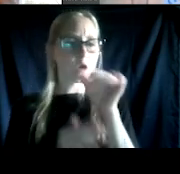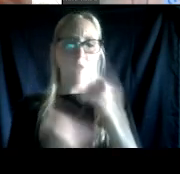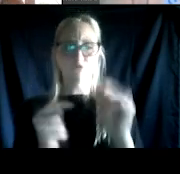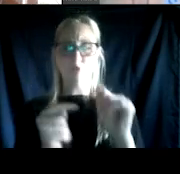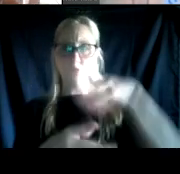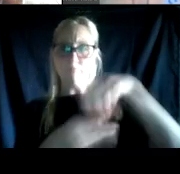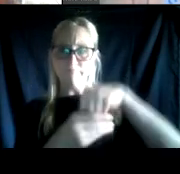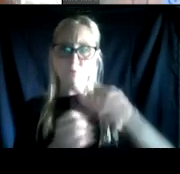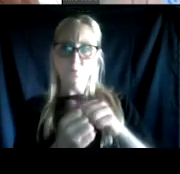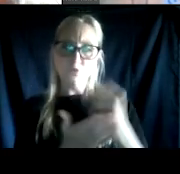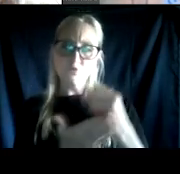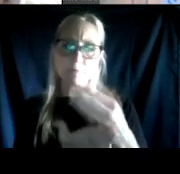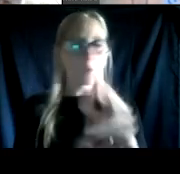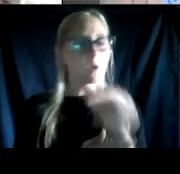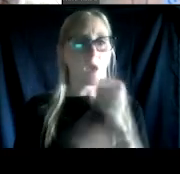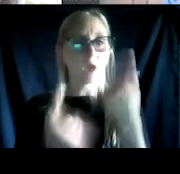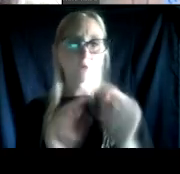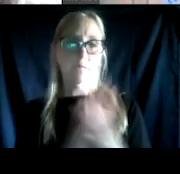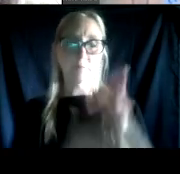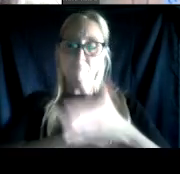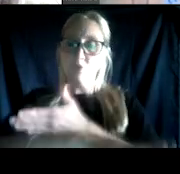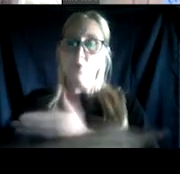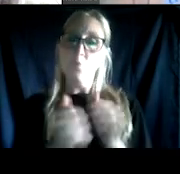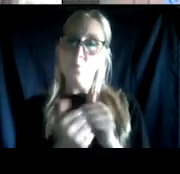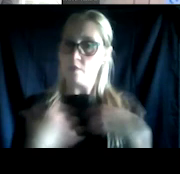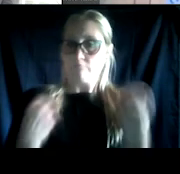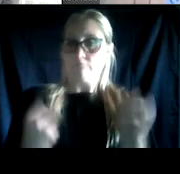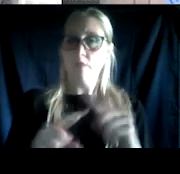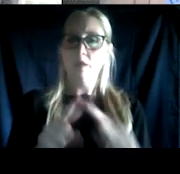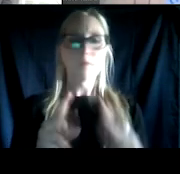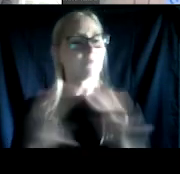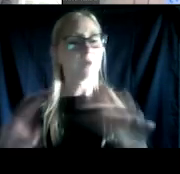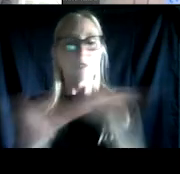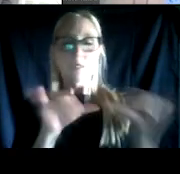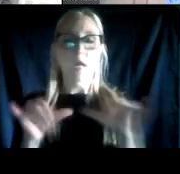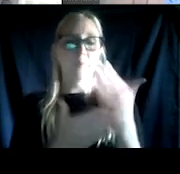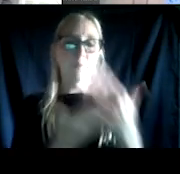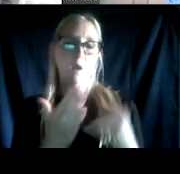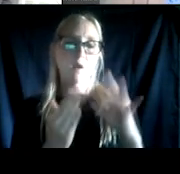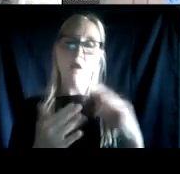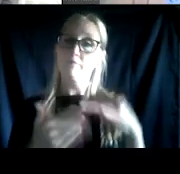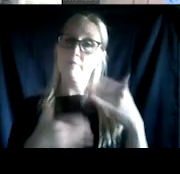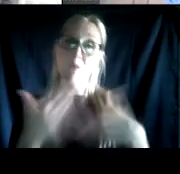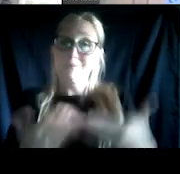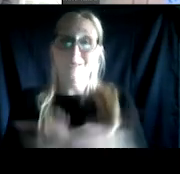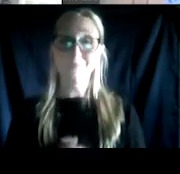or trying to do well in court and in their recovery. It just is a very common part of the recovery process and a very common part